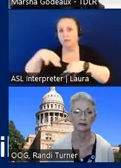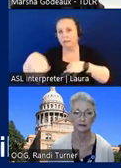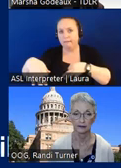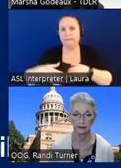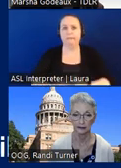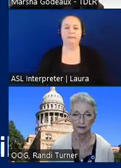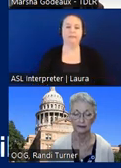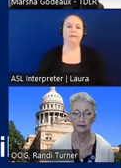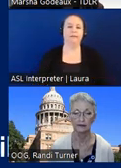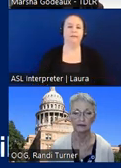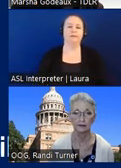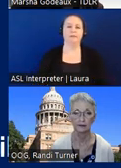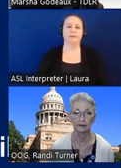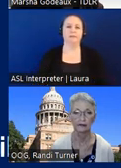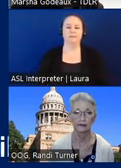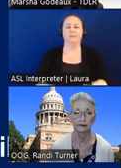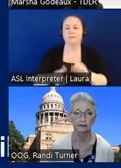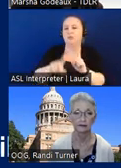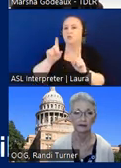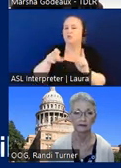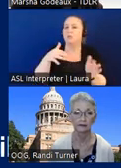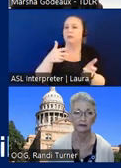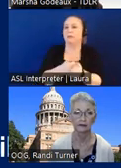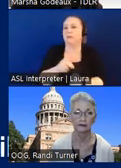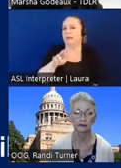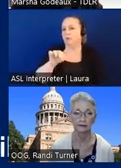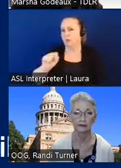um although you should be updating your raz or tdlr with any changes